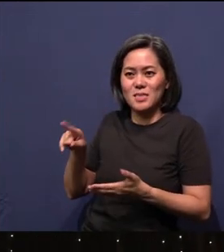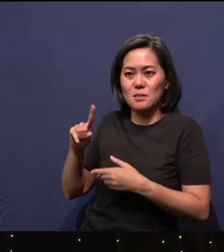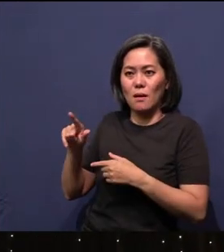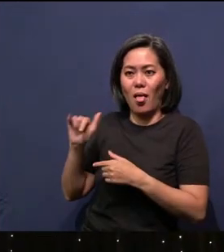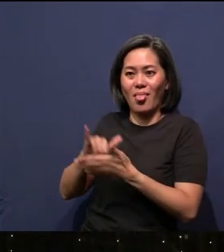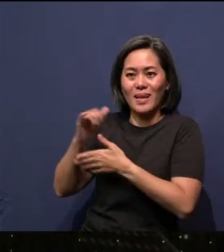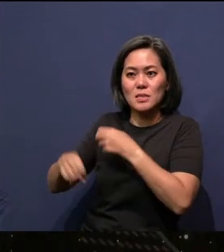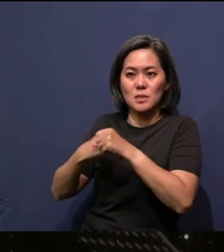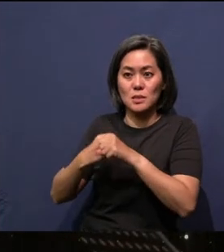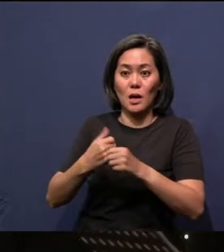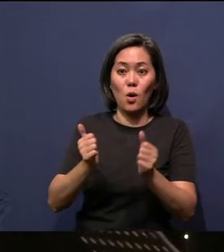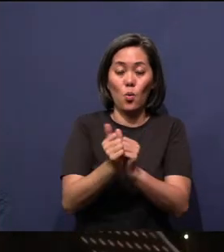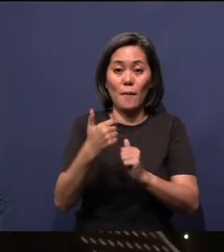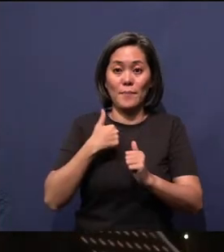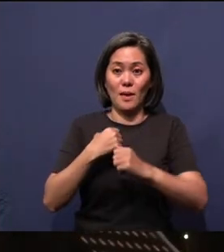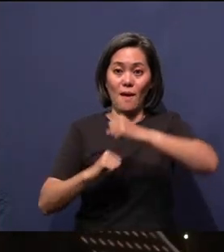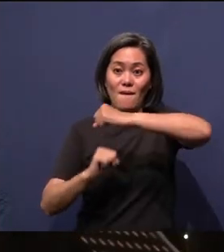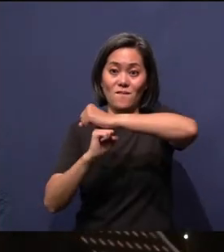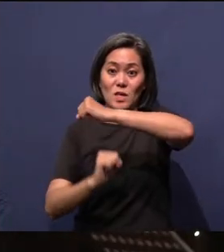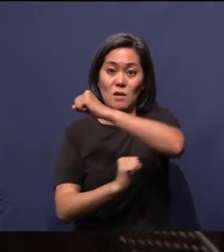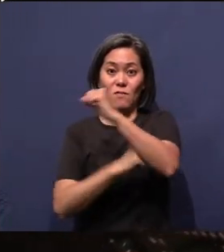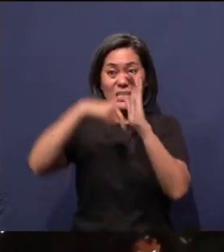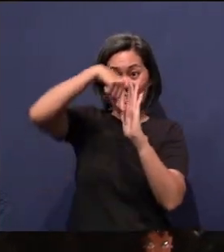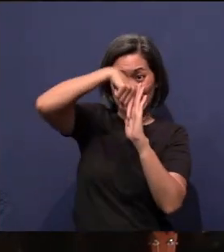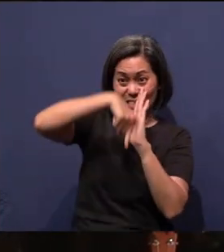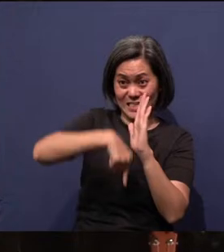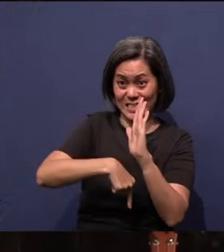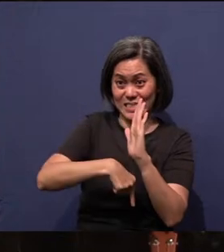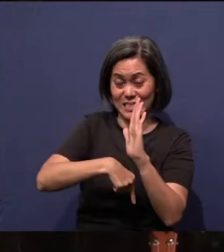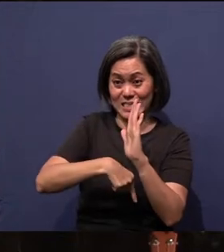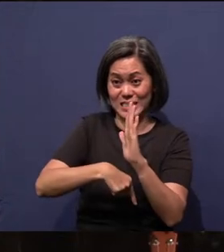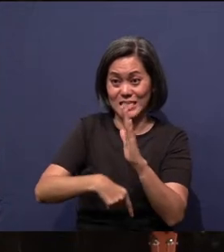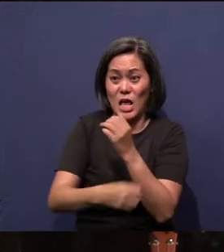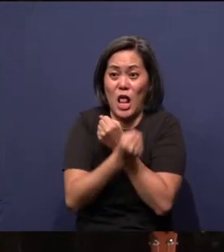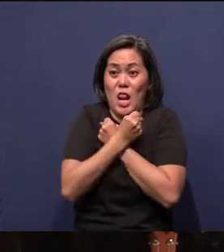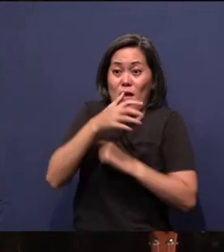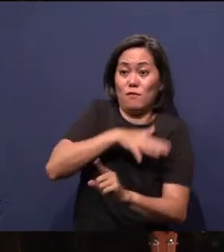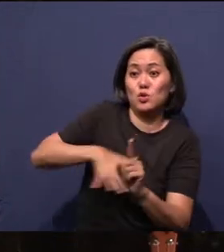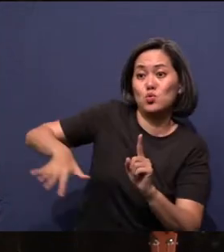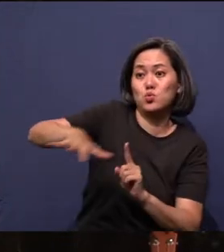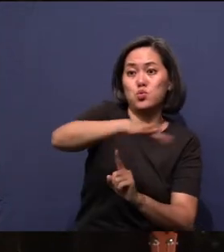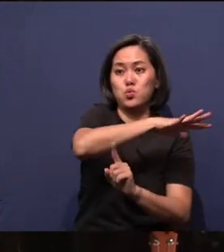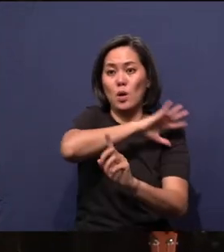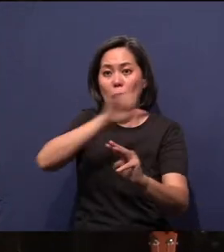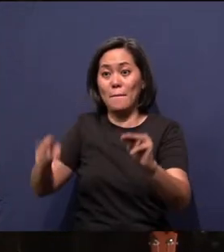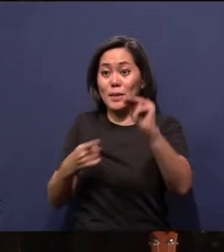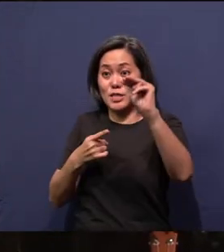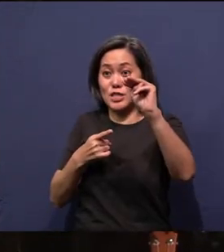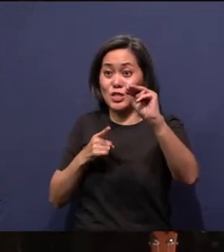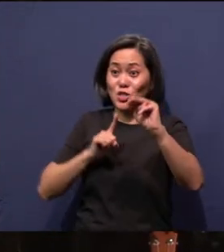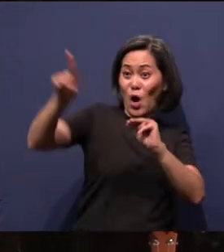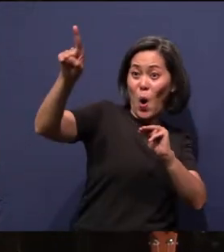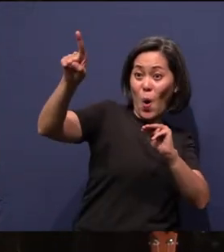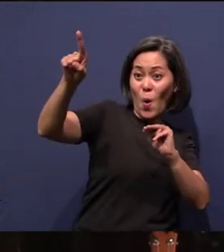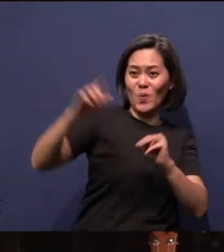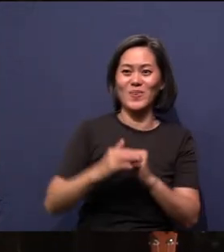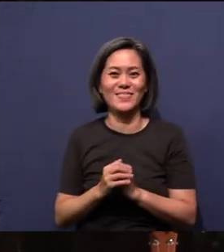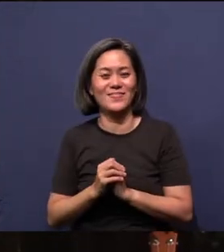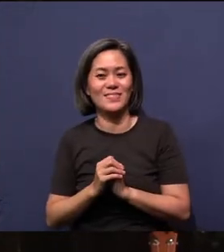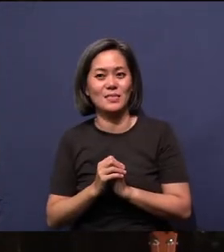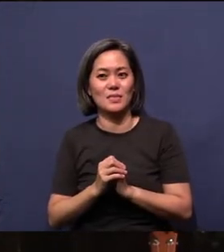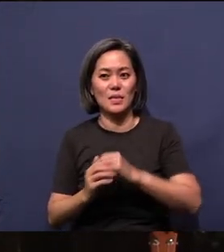Say it with me: “Foundations deep, love surround, missions go!” Foundations deep,